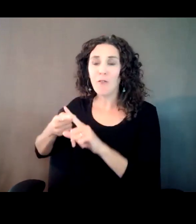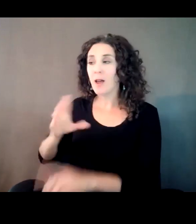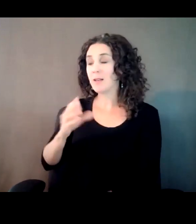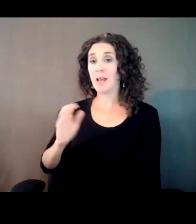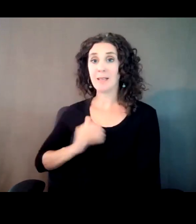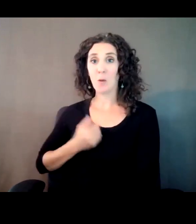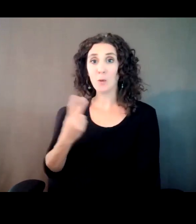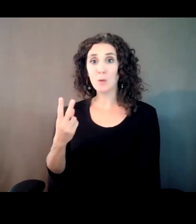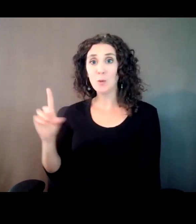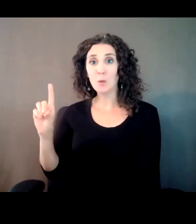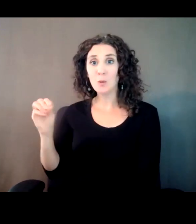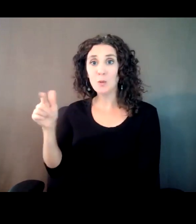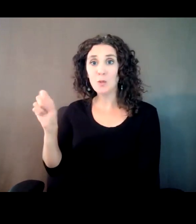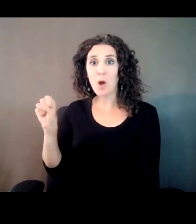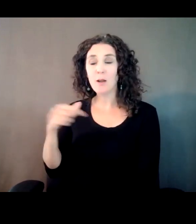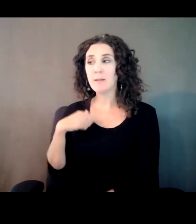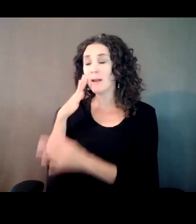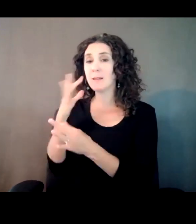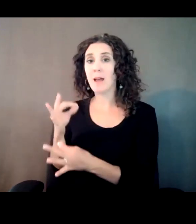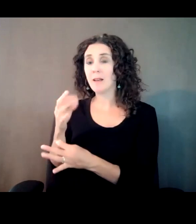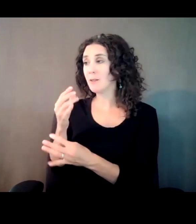And I said I was going to make this happen one way or the other.